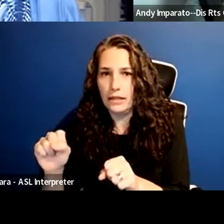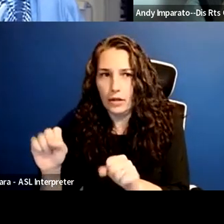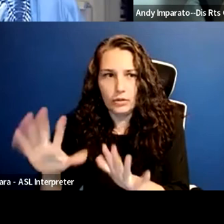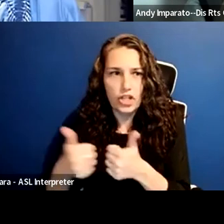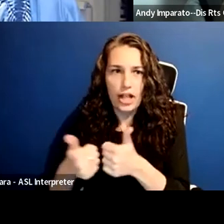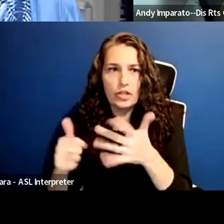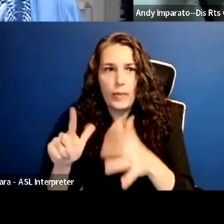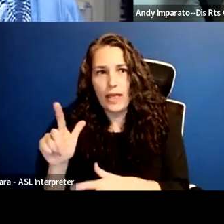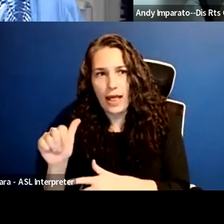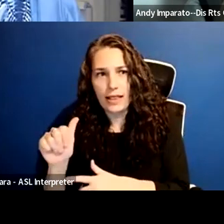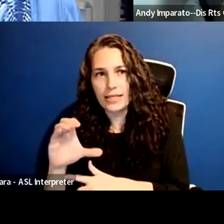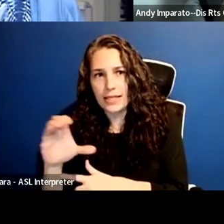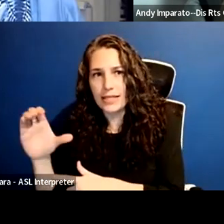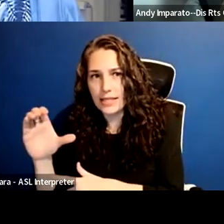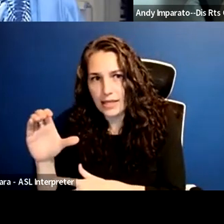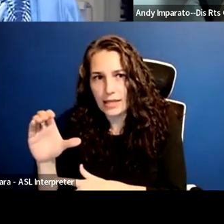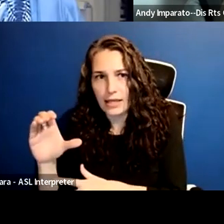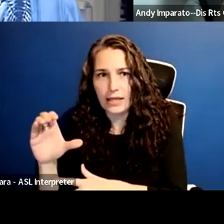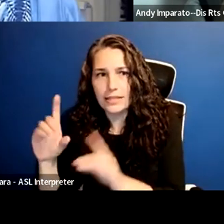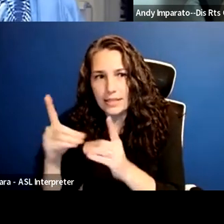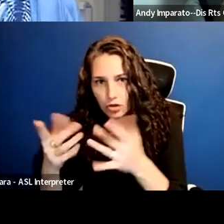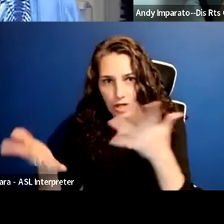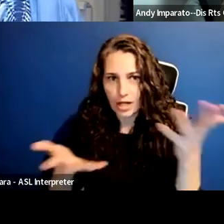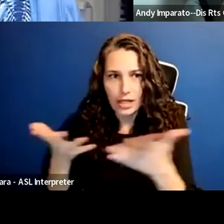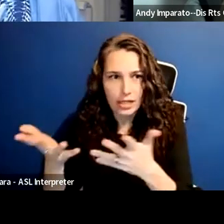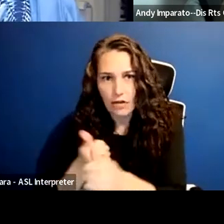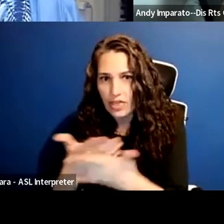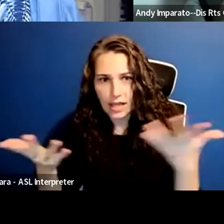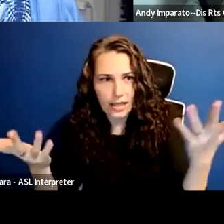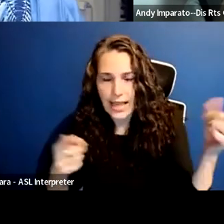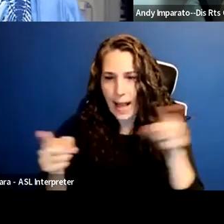elaborate on what's involved in that case? Sure, I think both of us can do it.